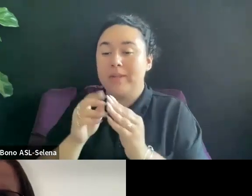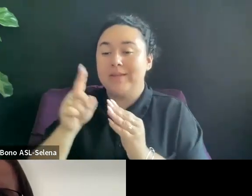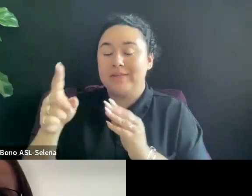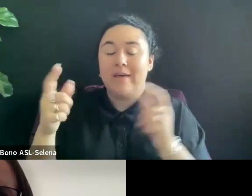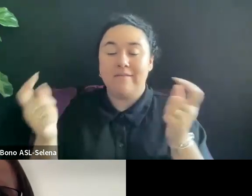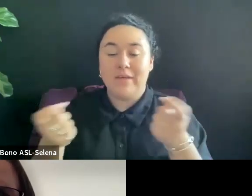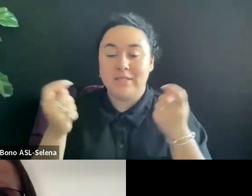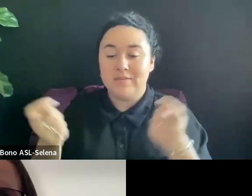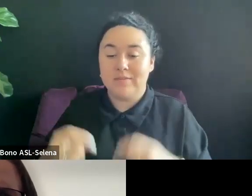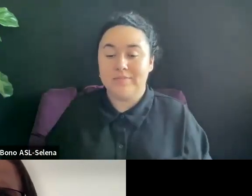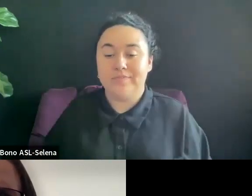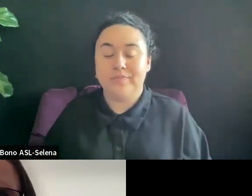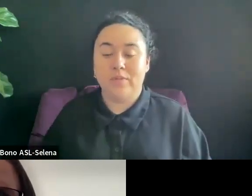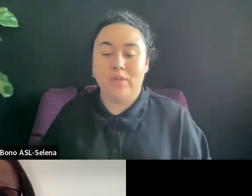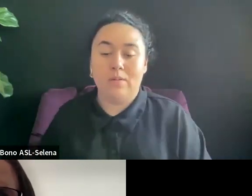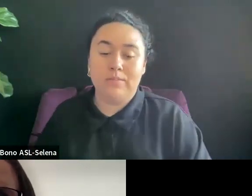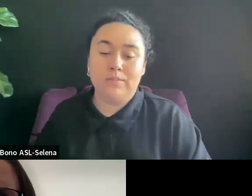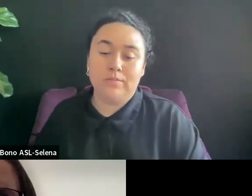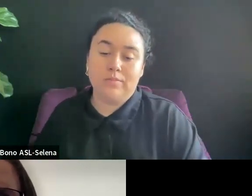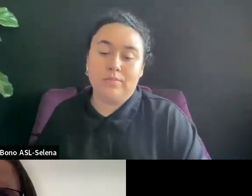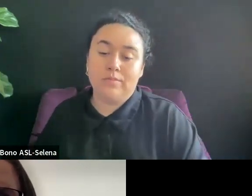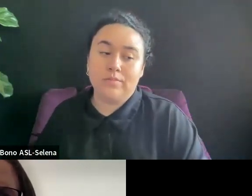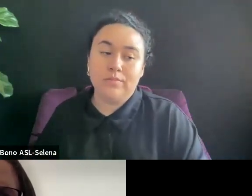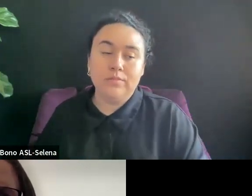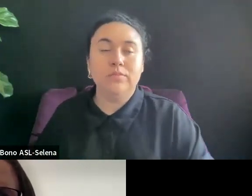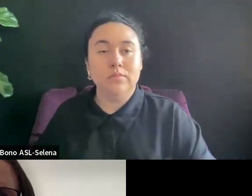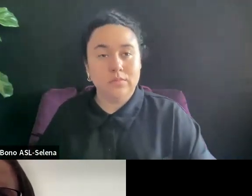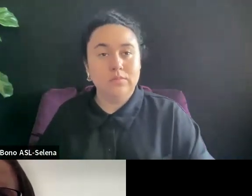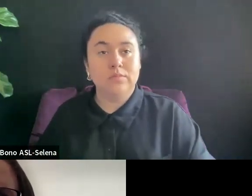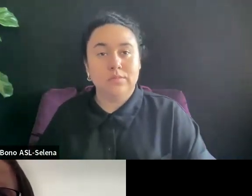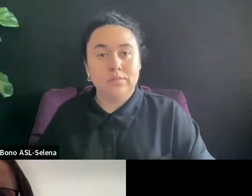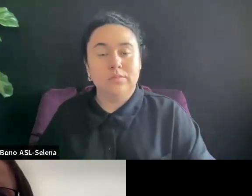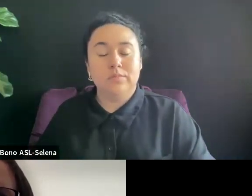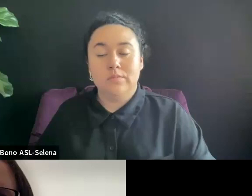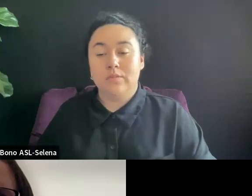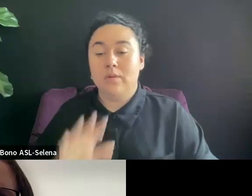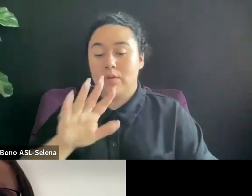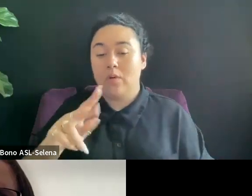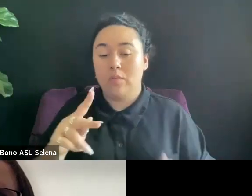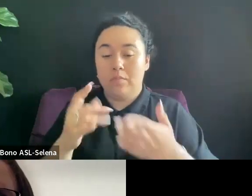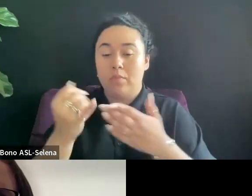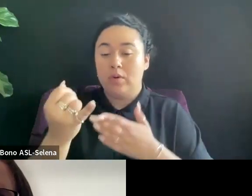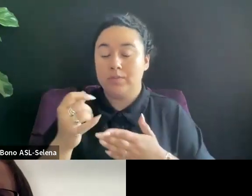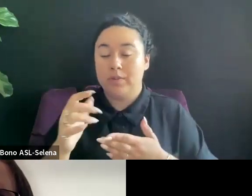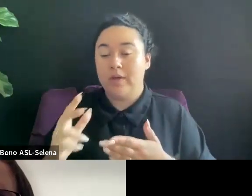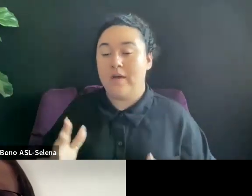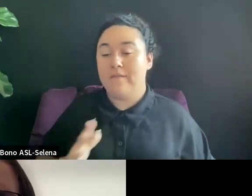SO YOUR PROJECT CAN BE OFFICIALLY ACCEPTED INTO THE FESTIVAL WHICH IS ONE THING IN WHICH CASE IS